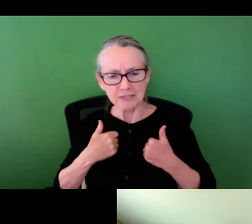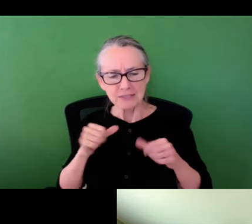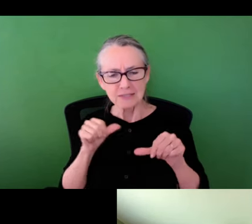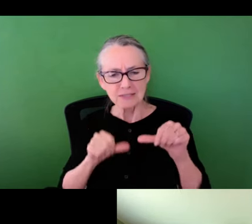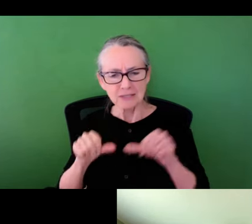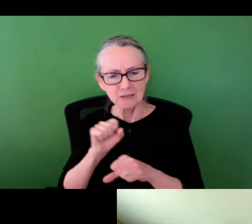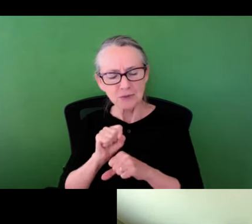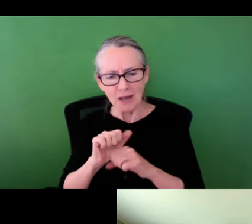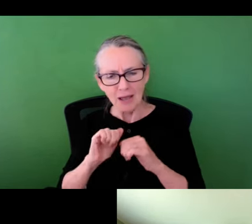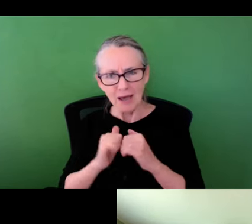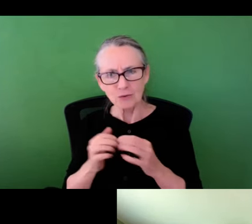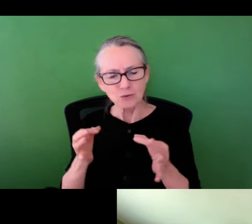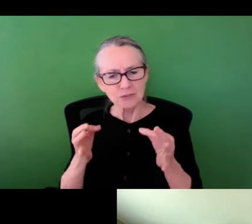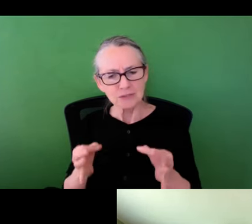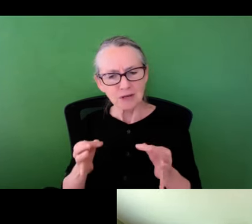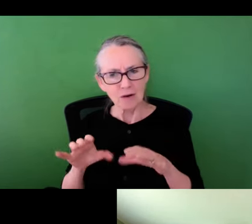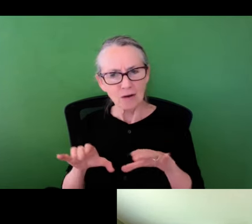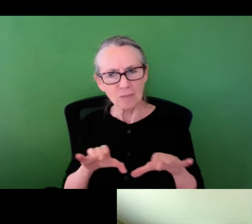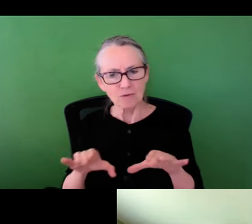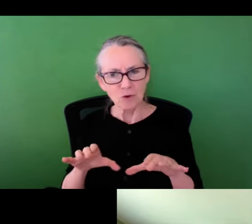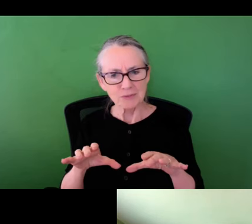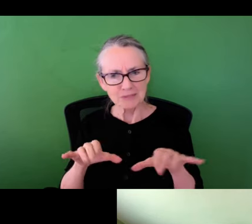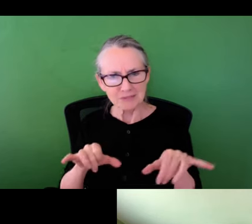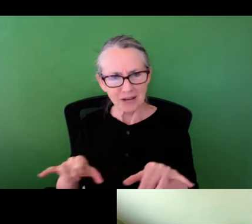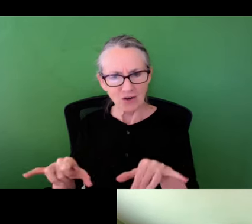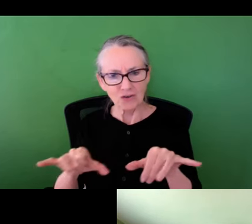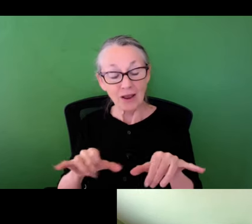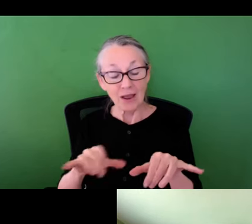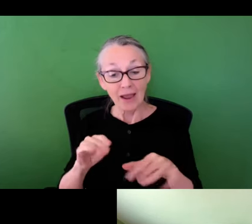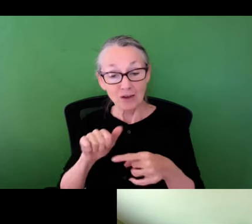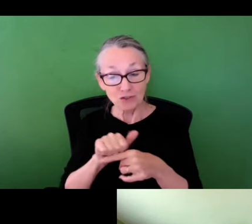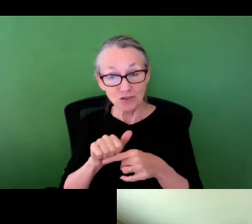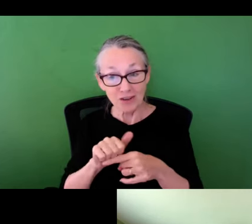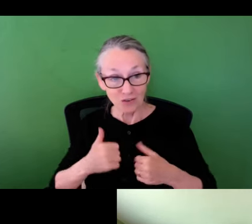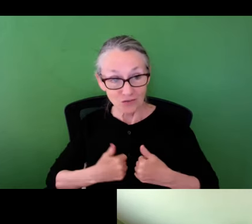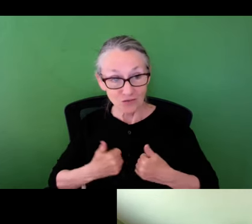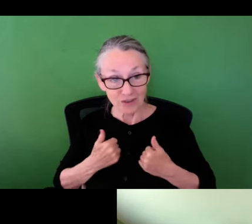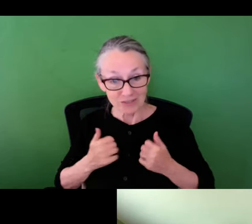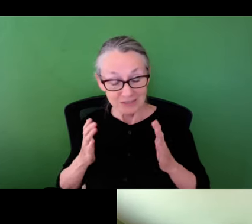in. So I will start with a question from Catherine. Can you talk about the residents science work. How did you decide